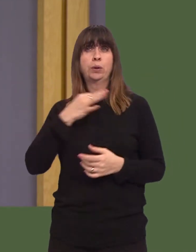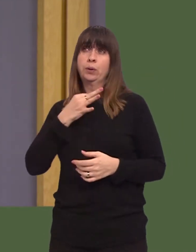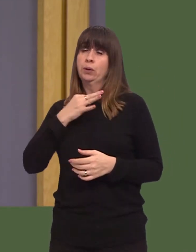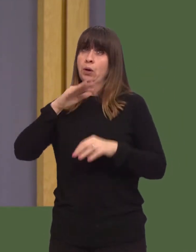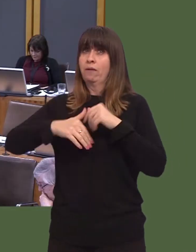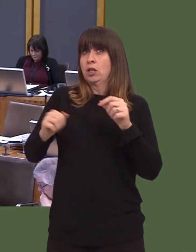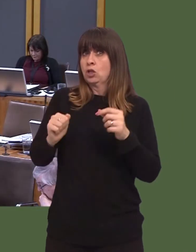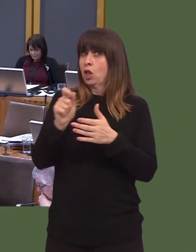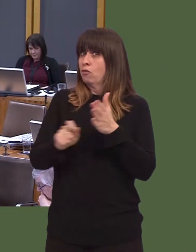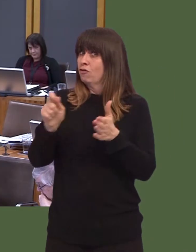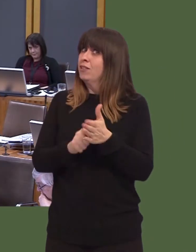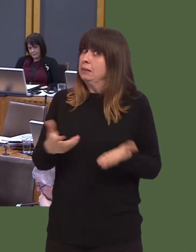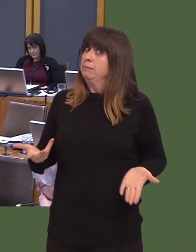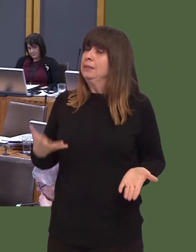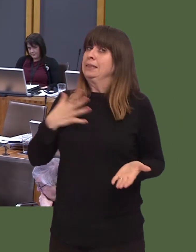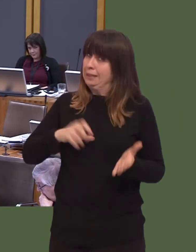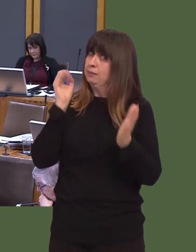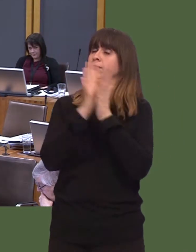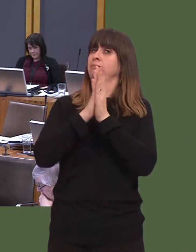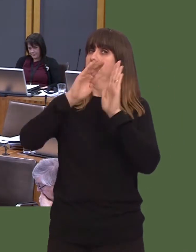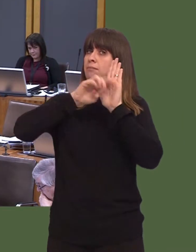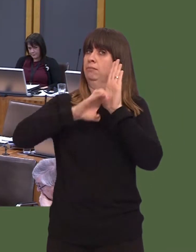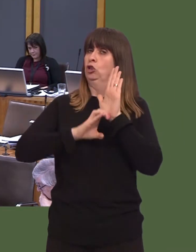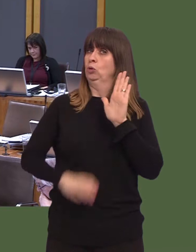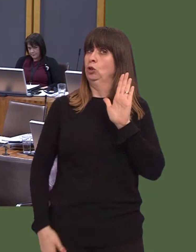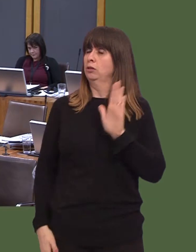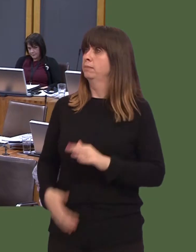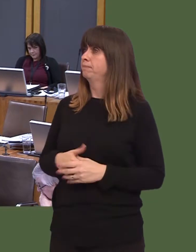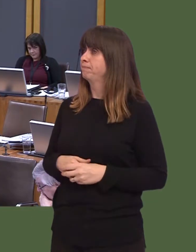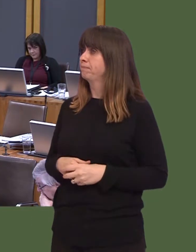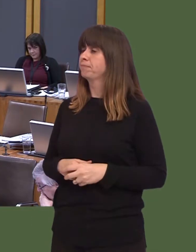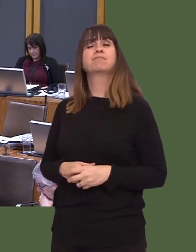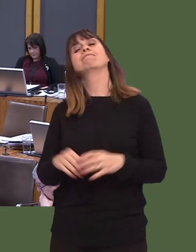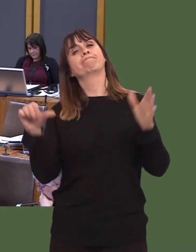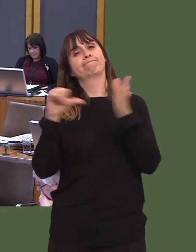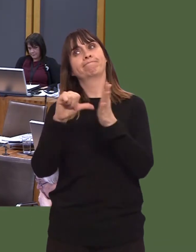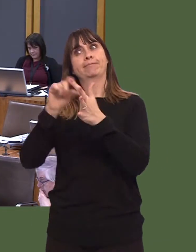Carwyn Jones: Well, at the heart of the problem, as we leave the EU, is parliamentary sovereignty